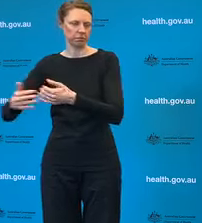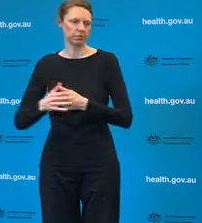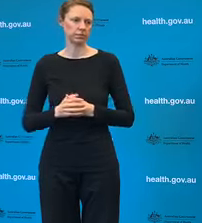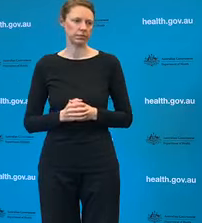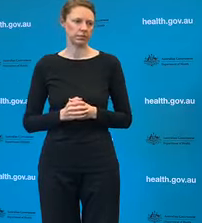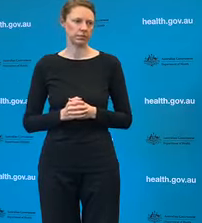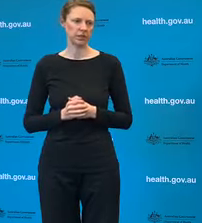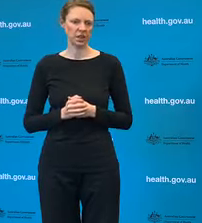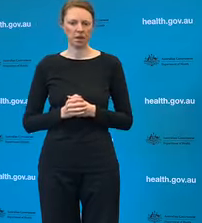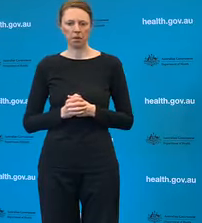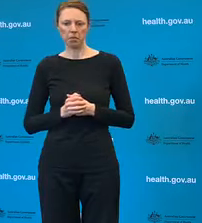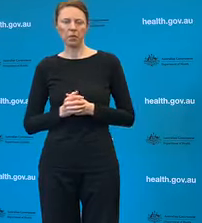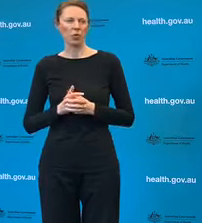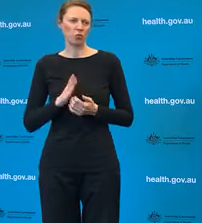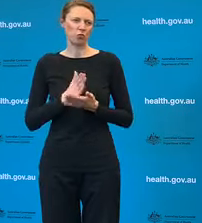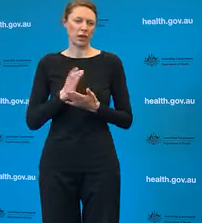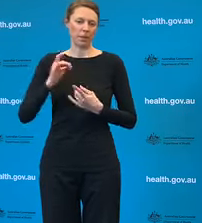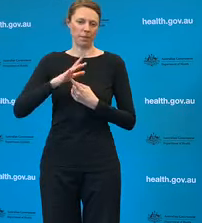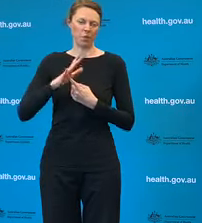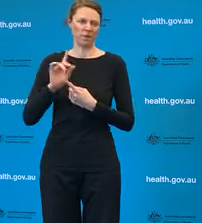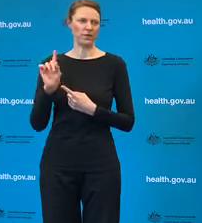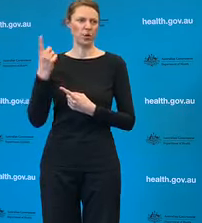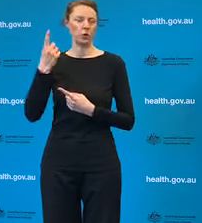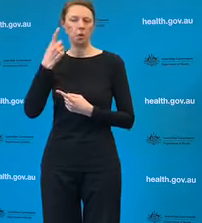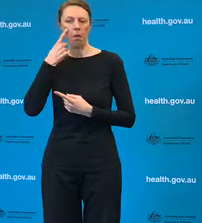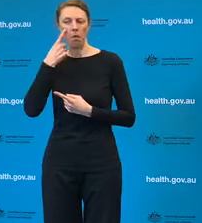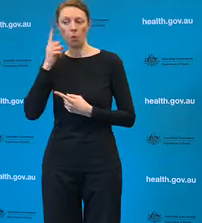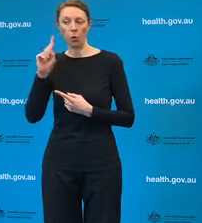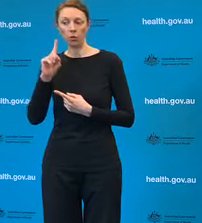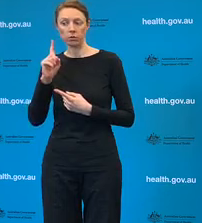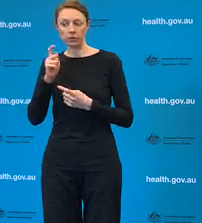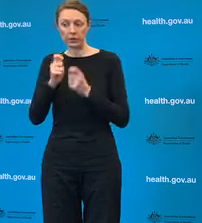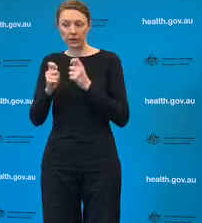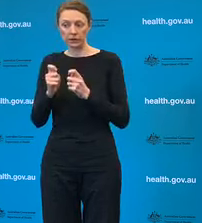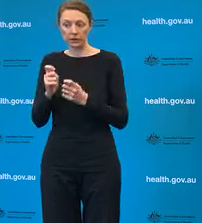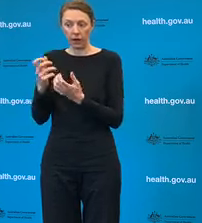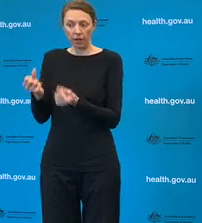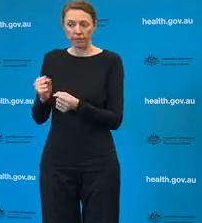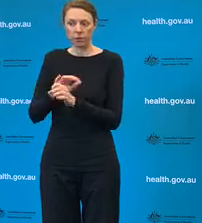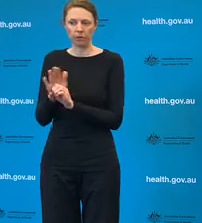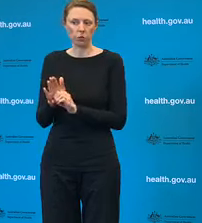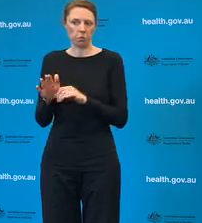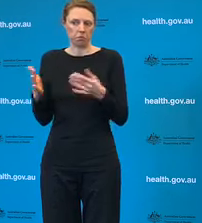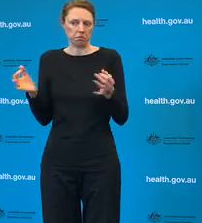important to wait for the test result before we speculate on exactly what might happen therein.